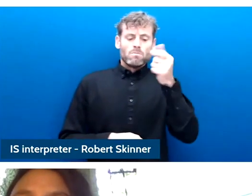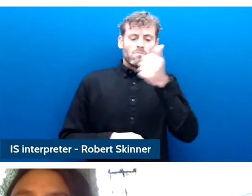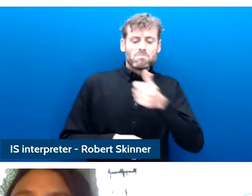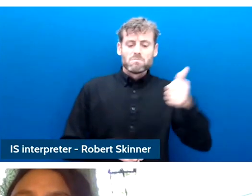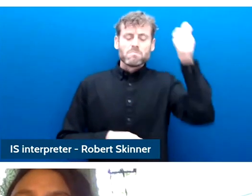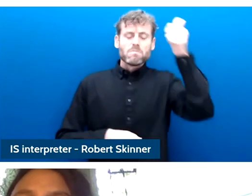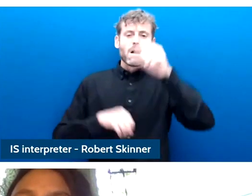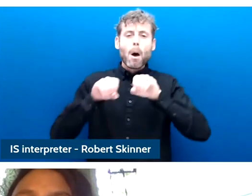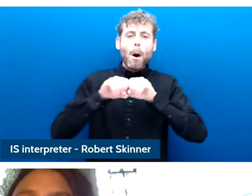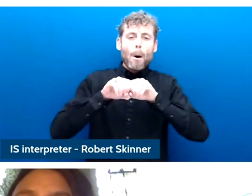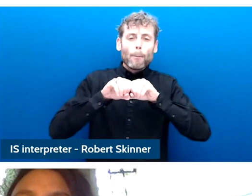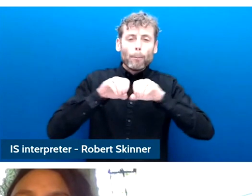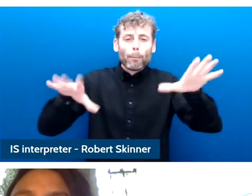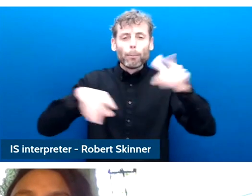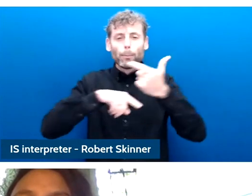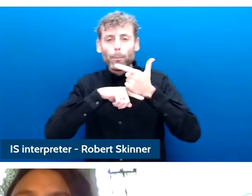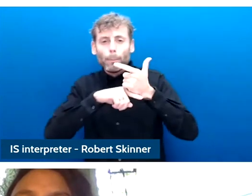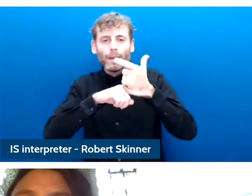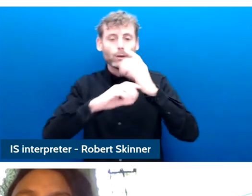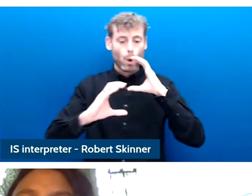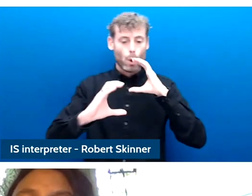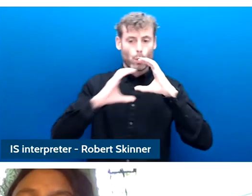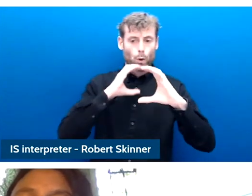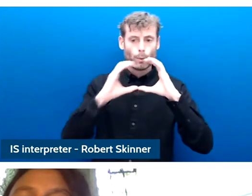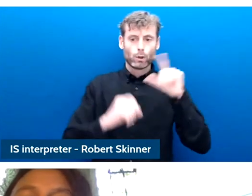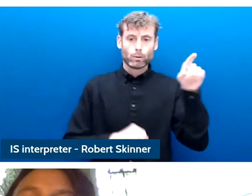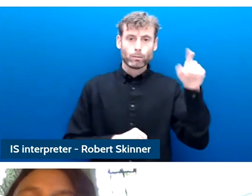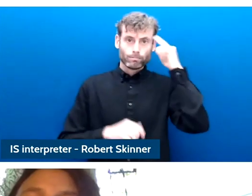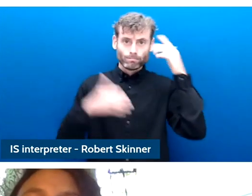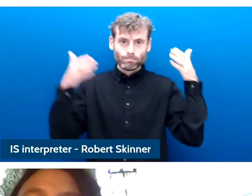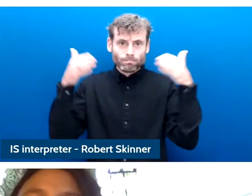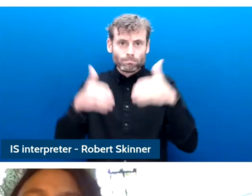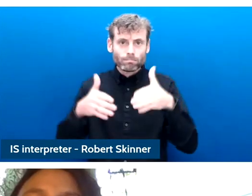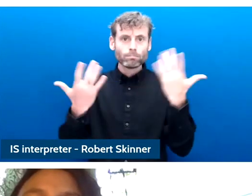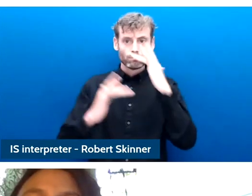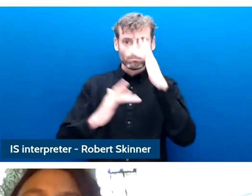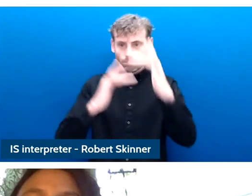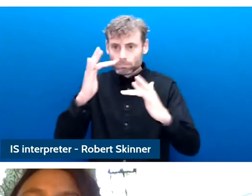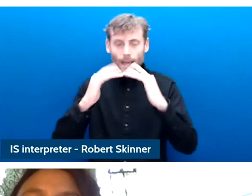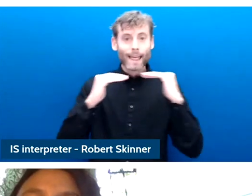democracy and some of you watching today maybe among the two million viewers